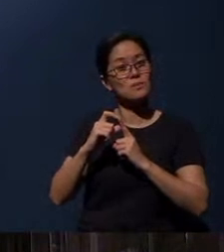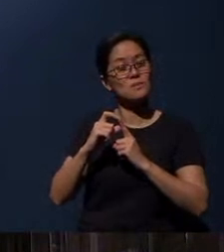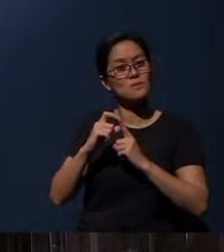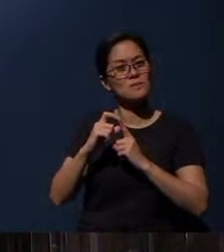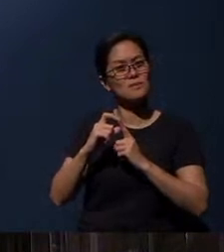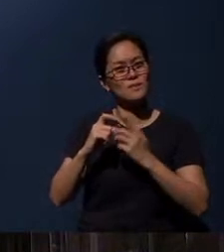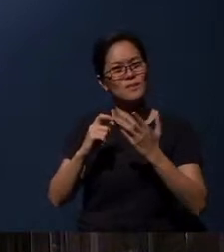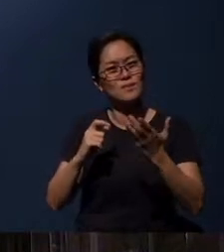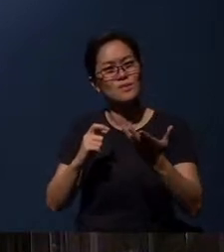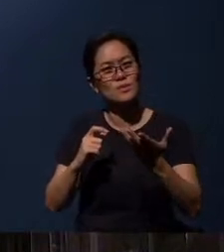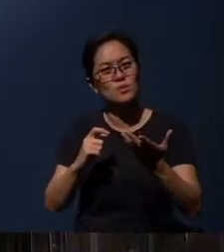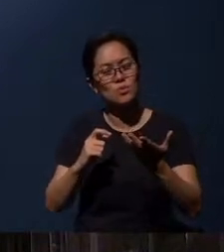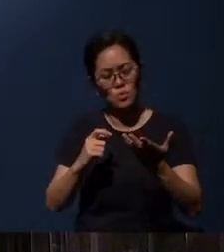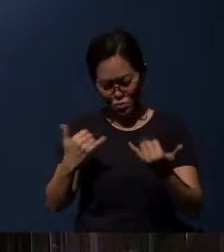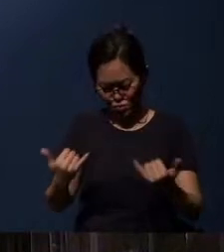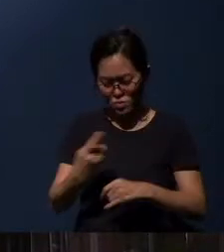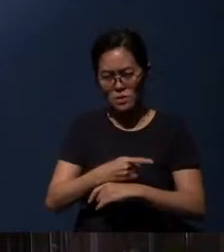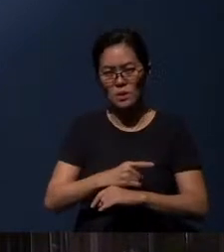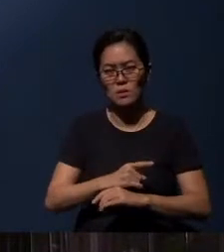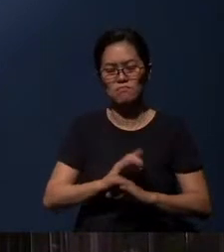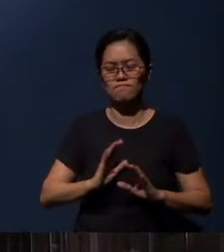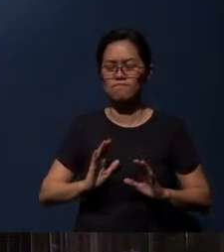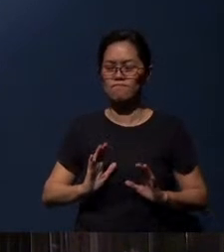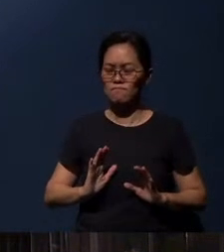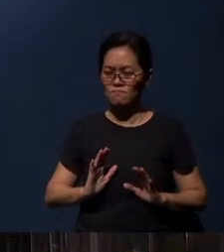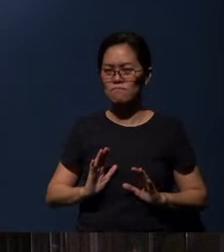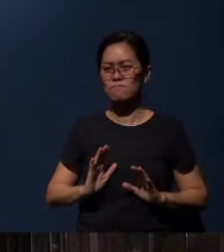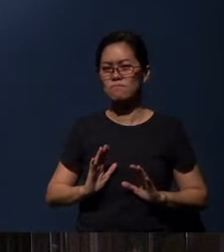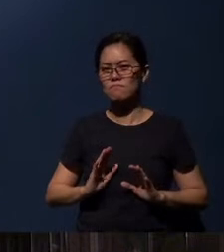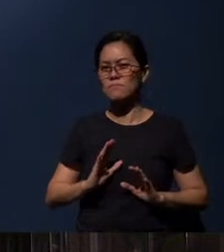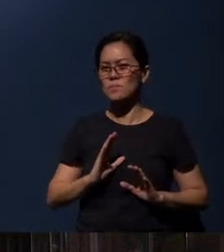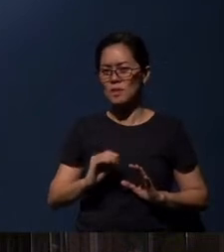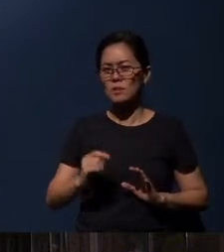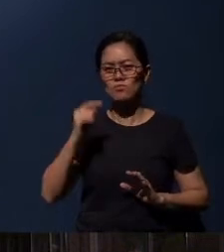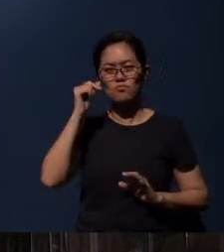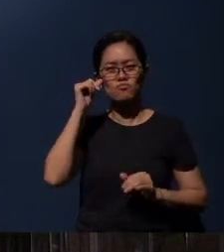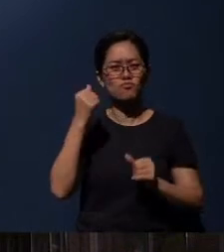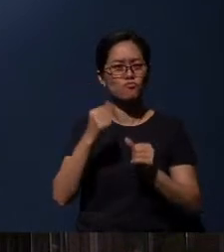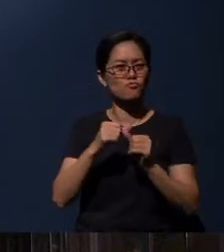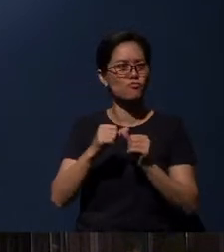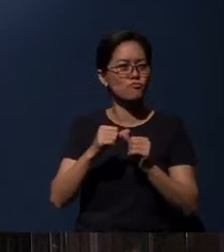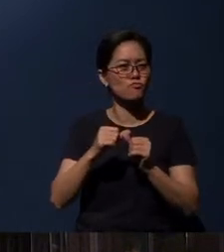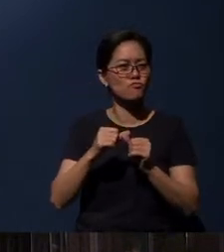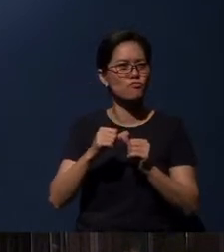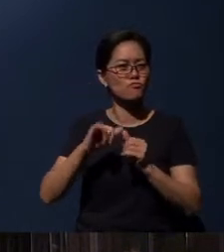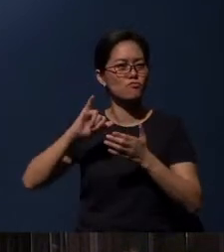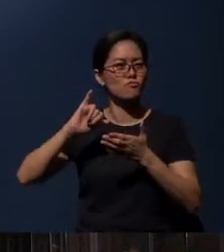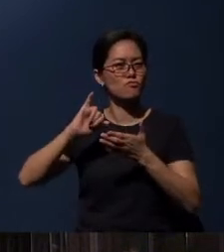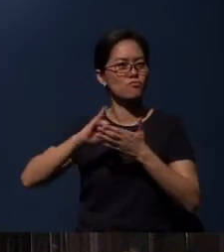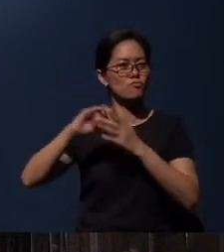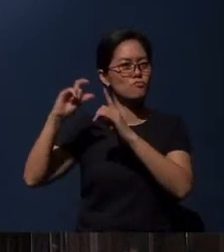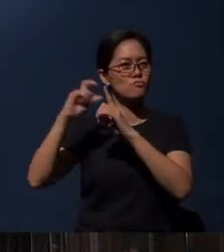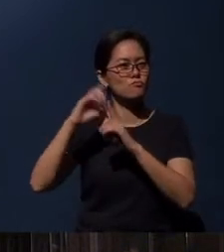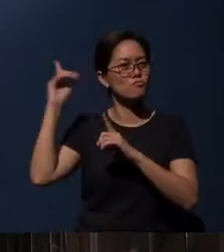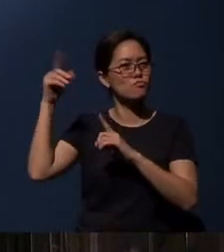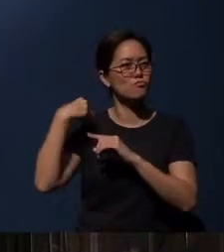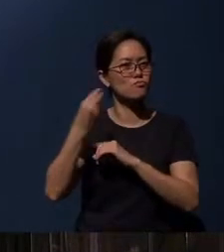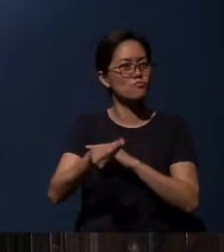May you pause today and be mindful of His very word He’s given you.